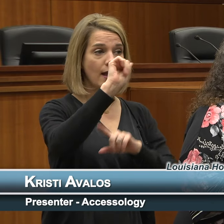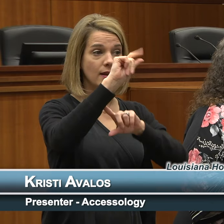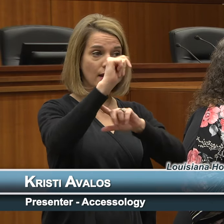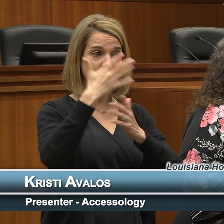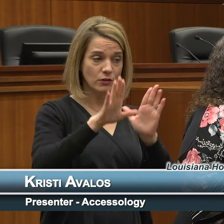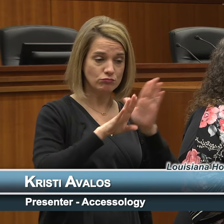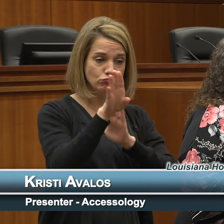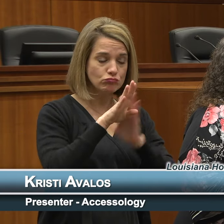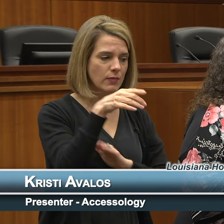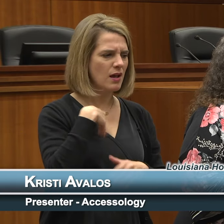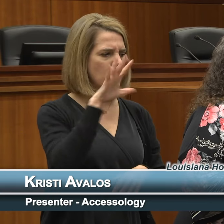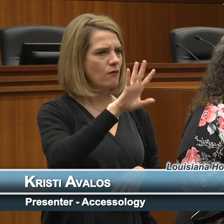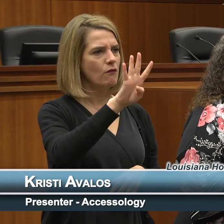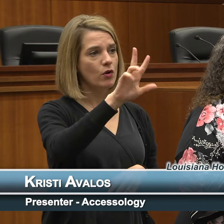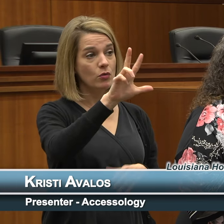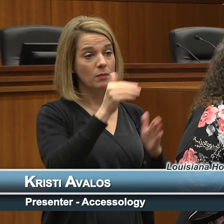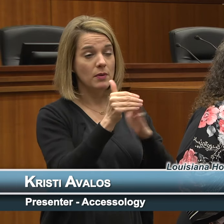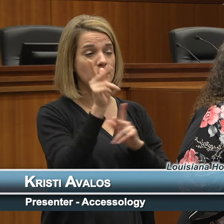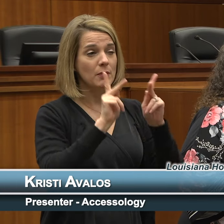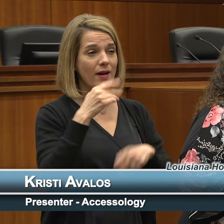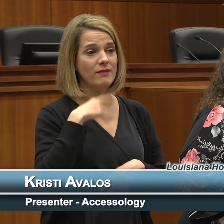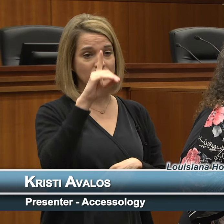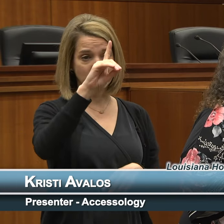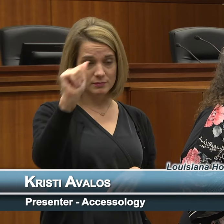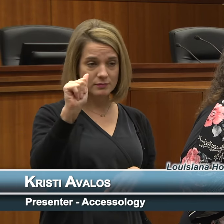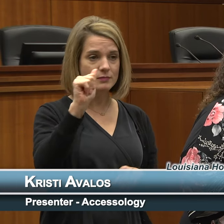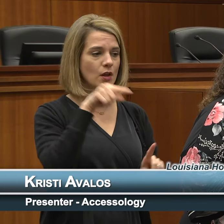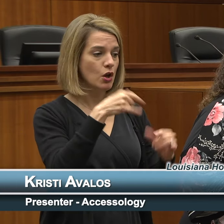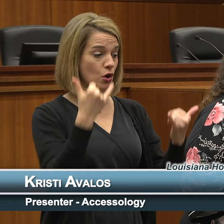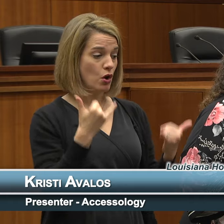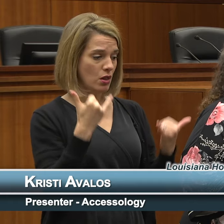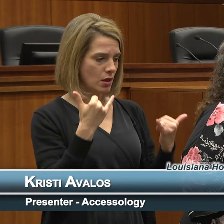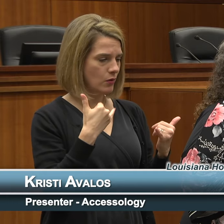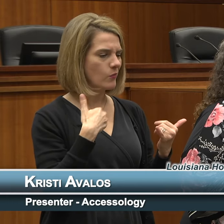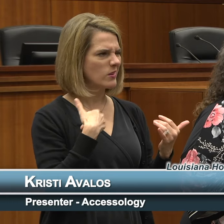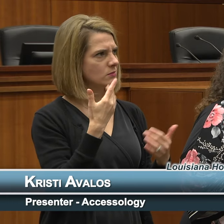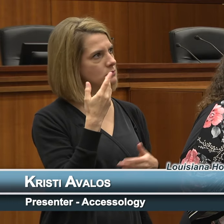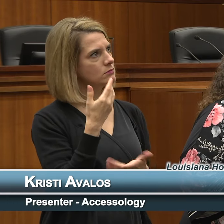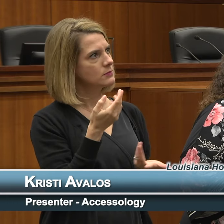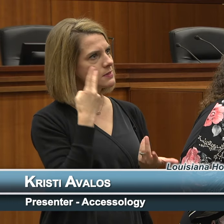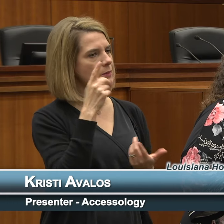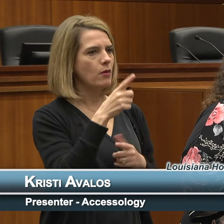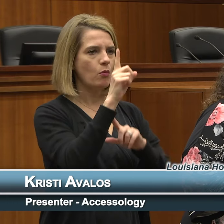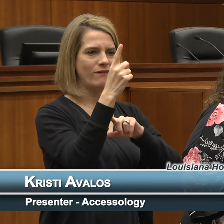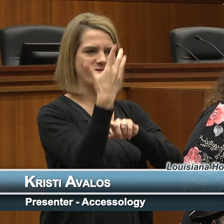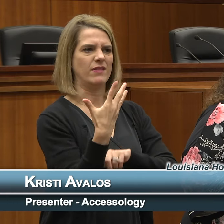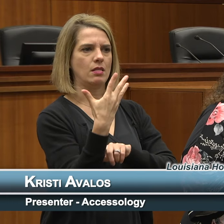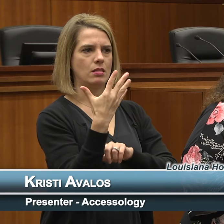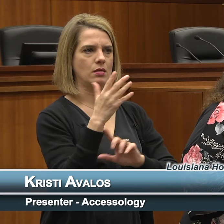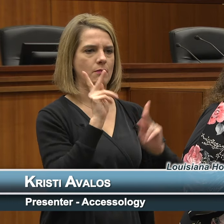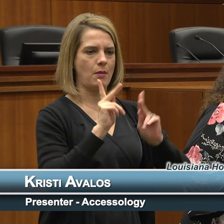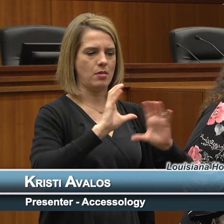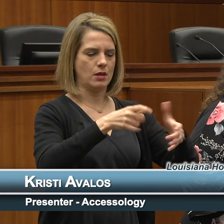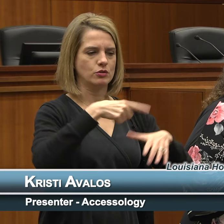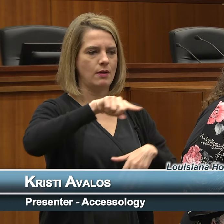were about 43 million people with disabilities. Currently we are showing about one-fifth of our population but there were only twelve